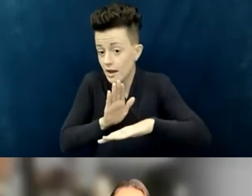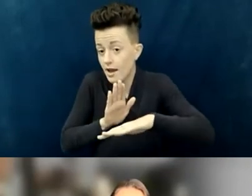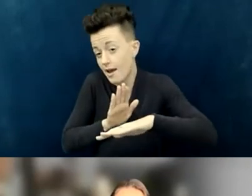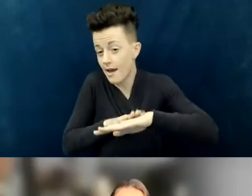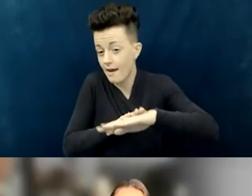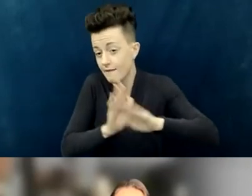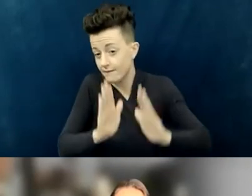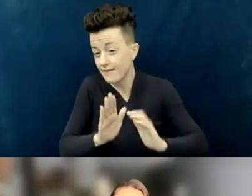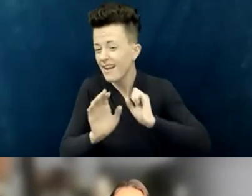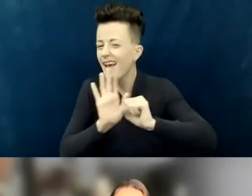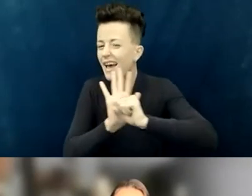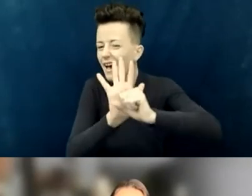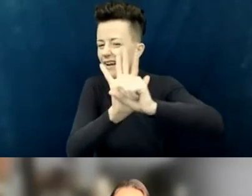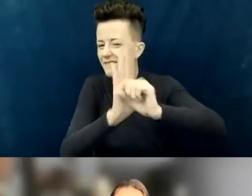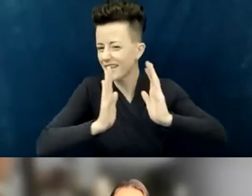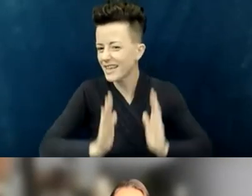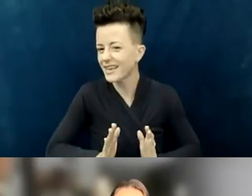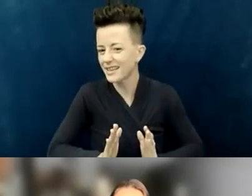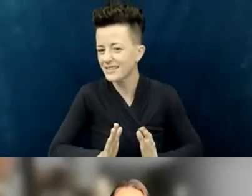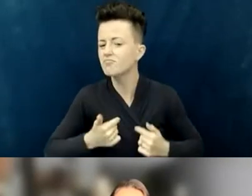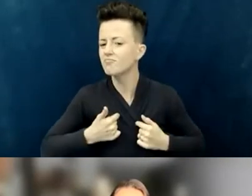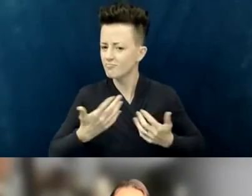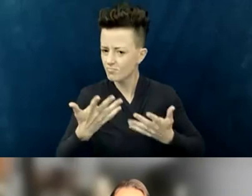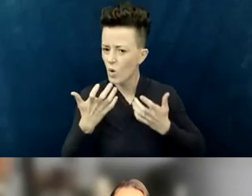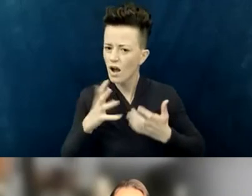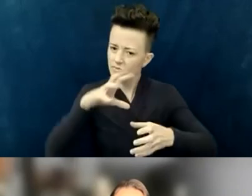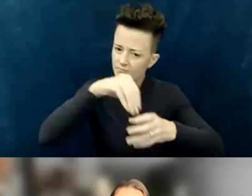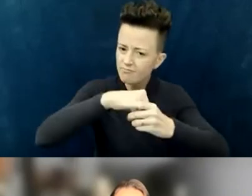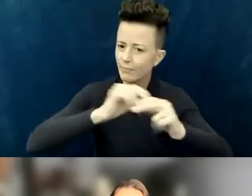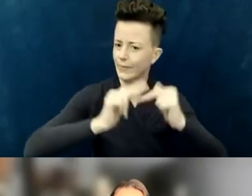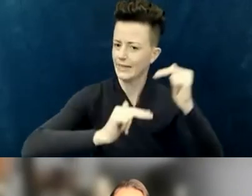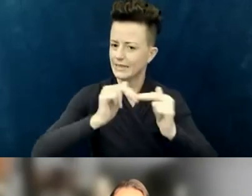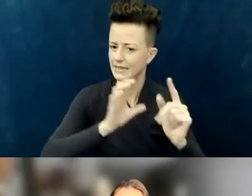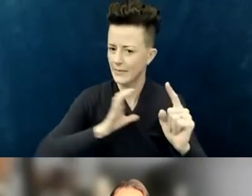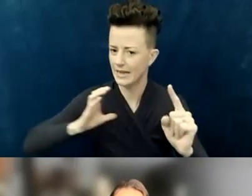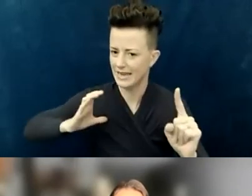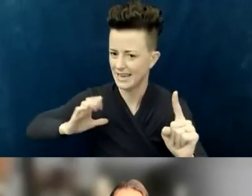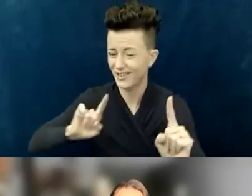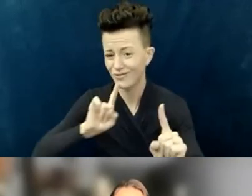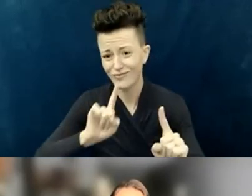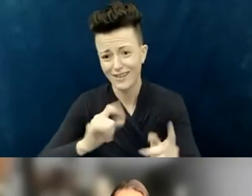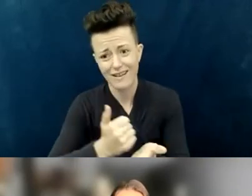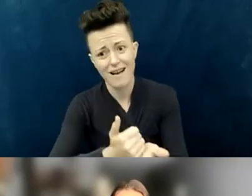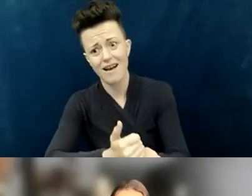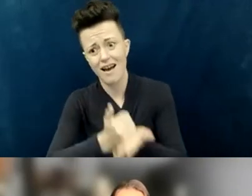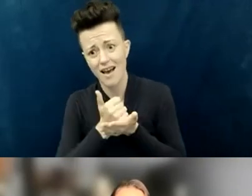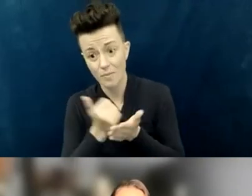That proved to be really useful so that in everything that we planned,